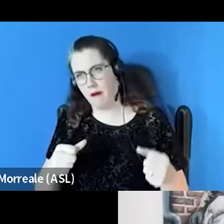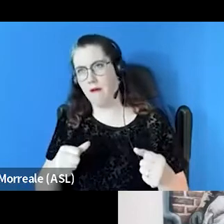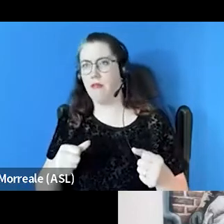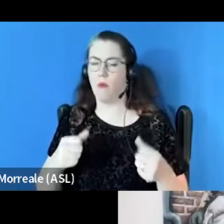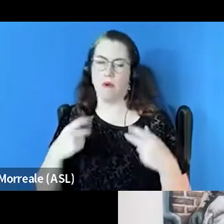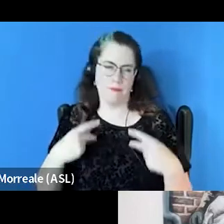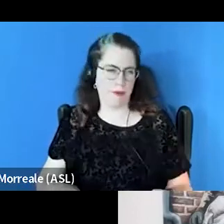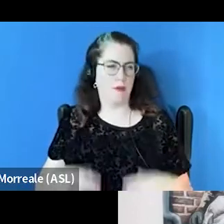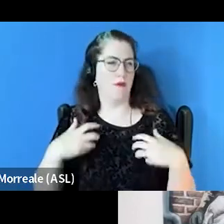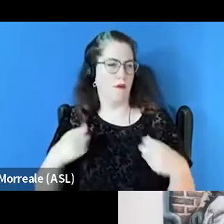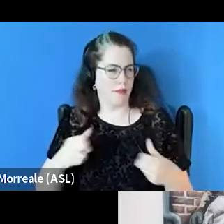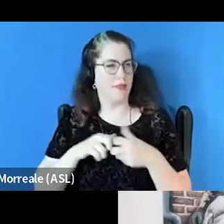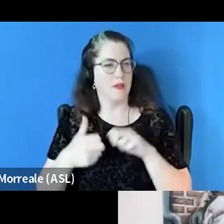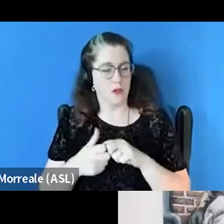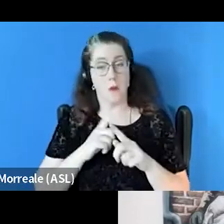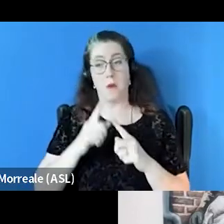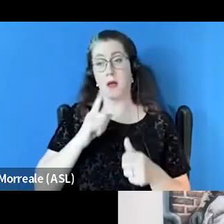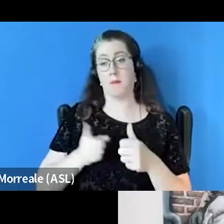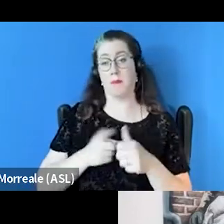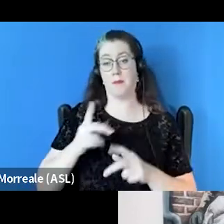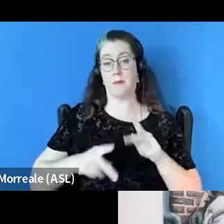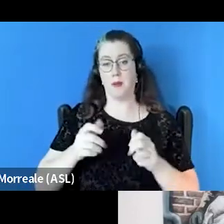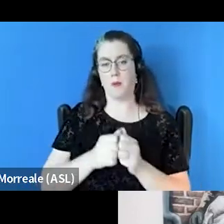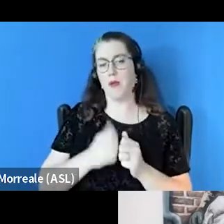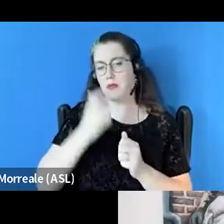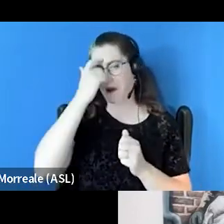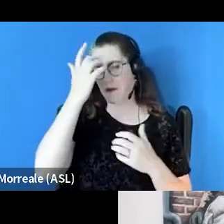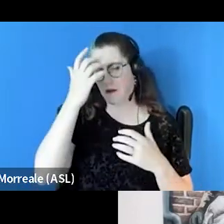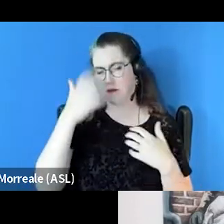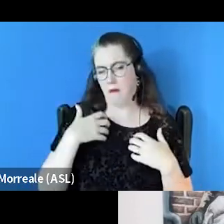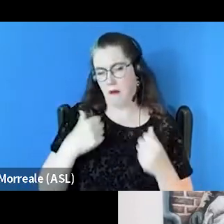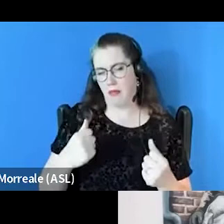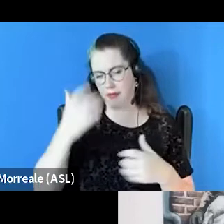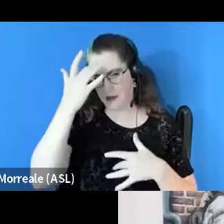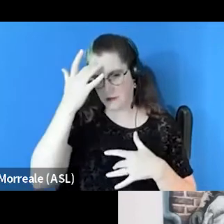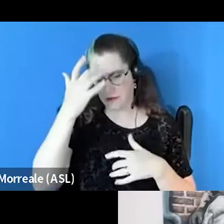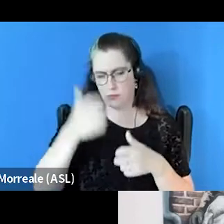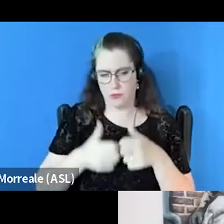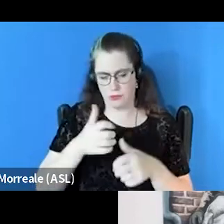primarily it's people with mental health issues and some substance abuse.